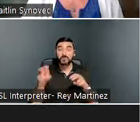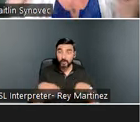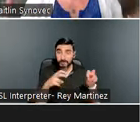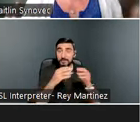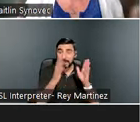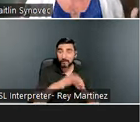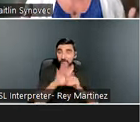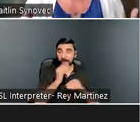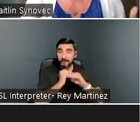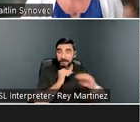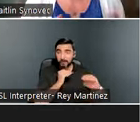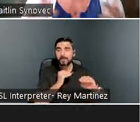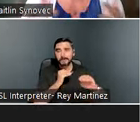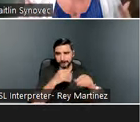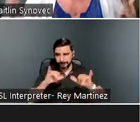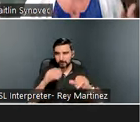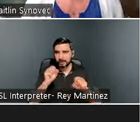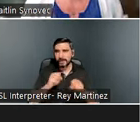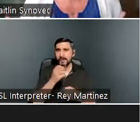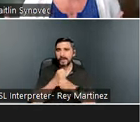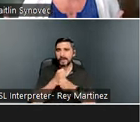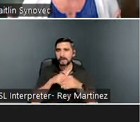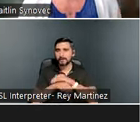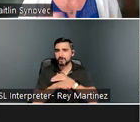Finally, we want to make sure that folks who are unhoused and experiencing a brain injury